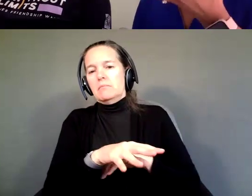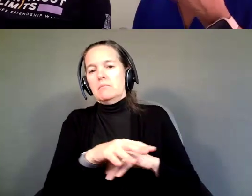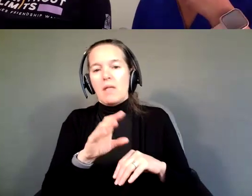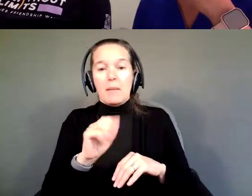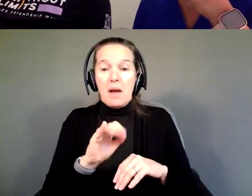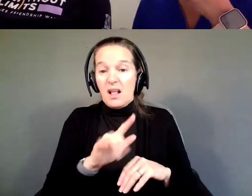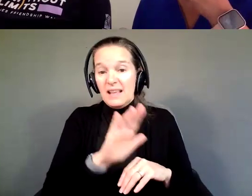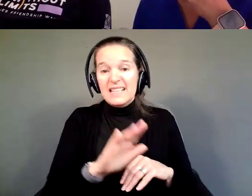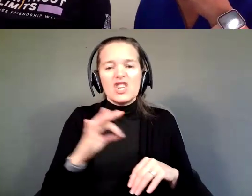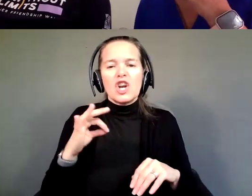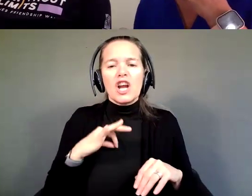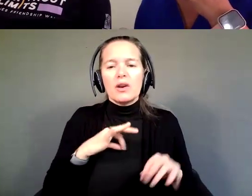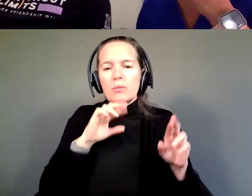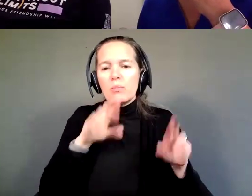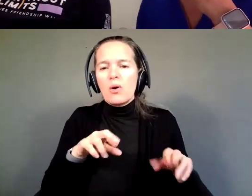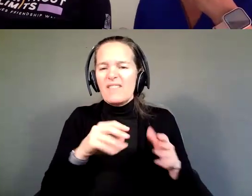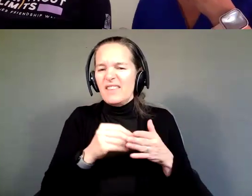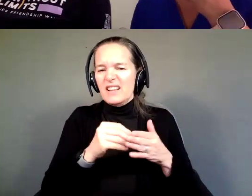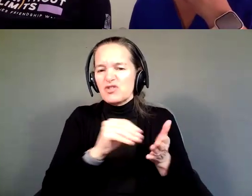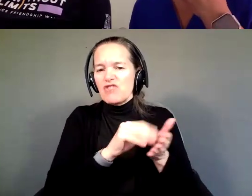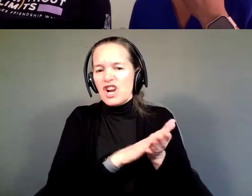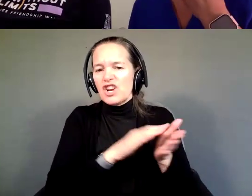or credit report, or did he even have credit, right?